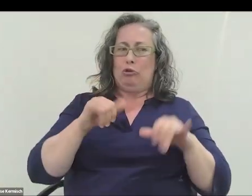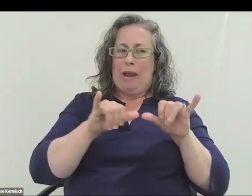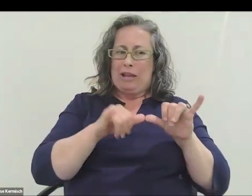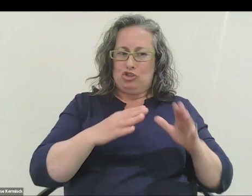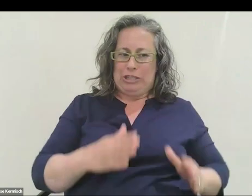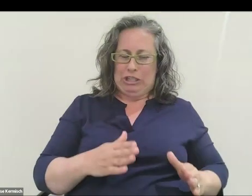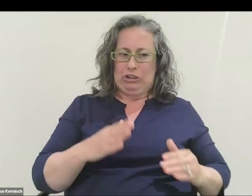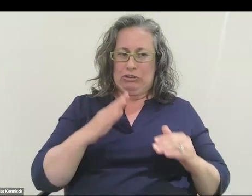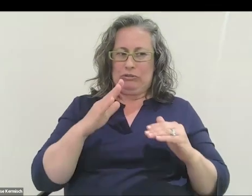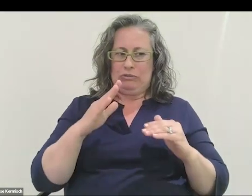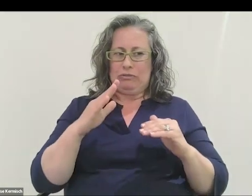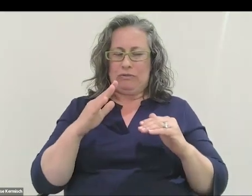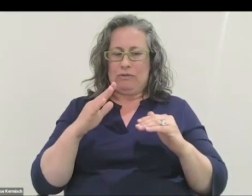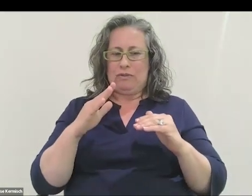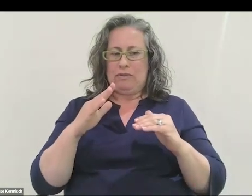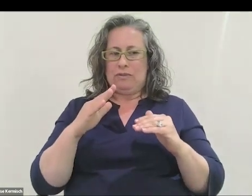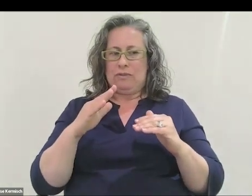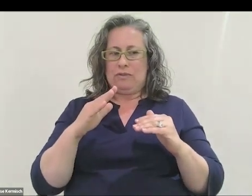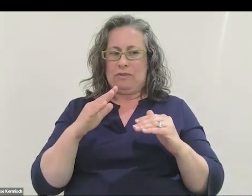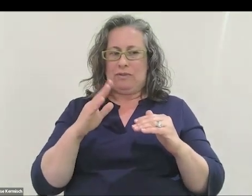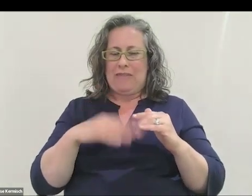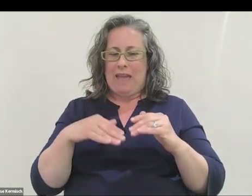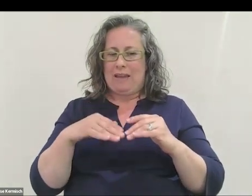than I am a creator.